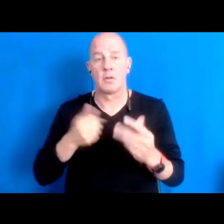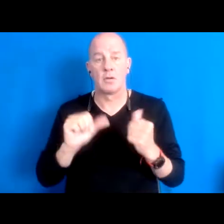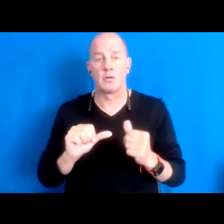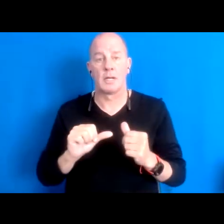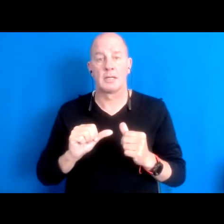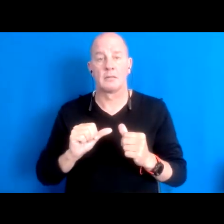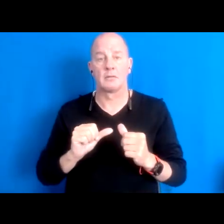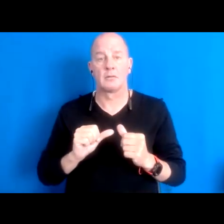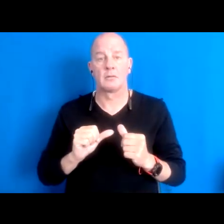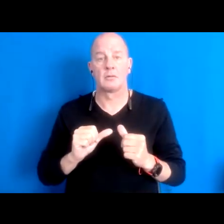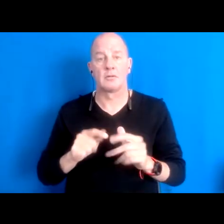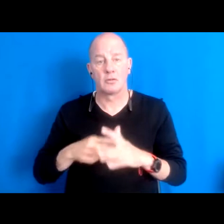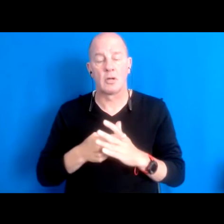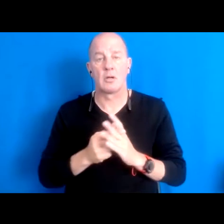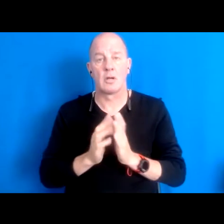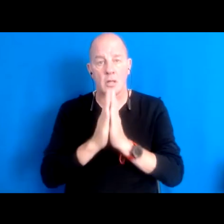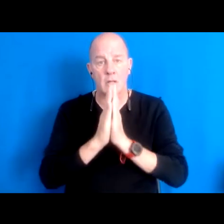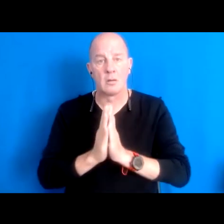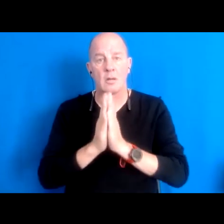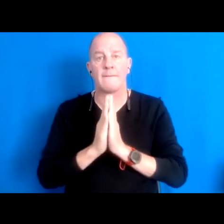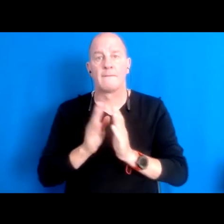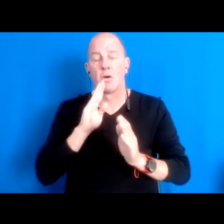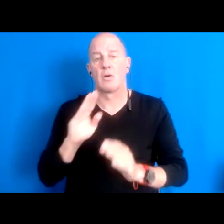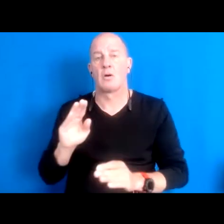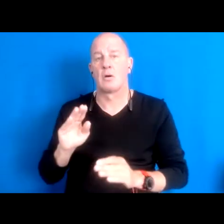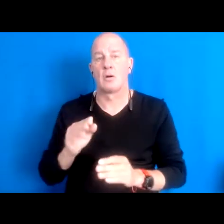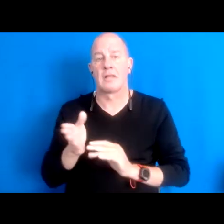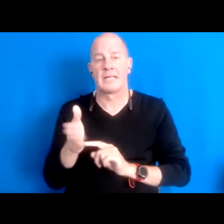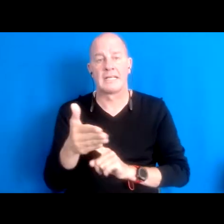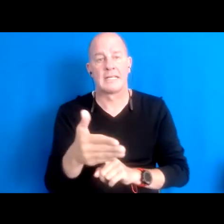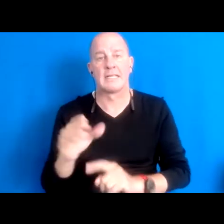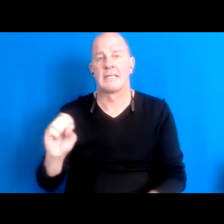15:43:07 The salmon run for salmon which is starting in a couple days I'm not Shasta,